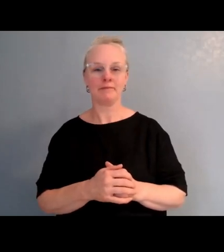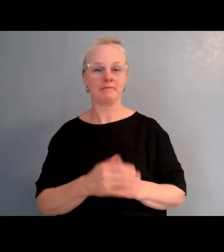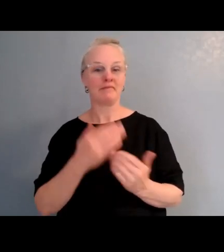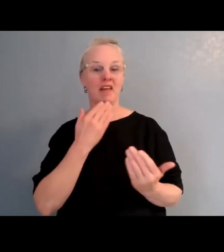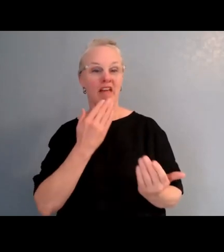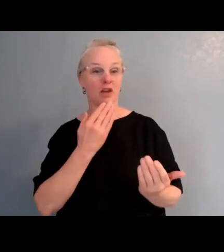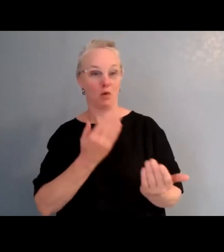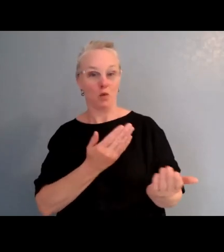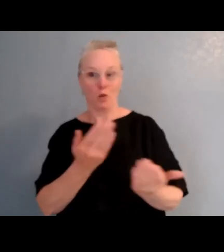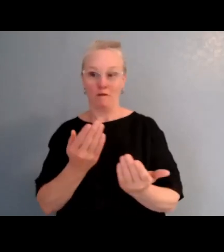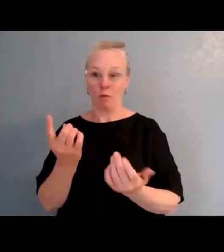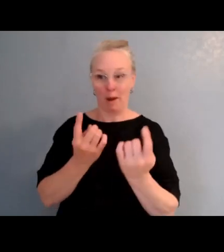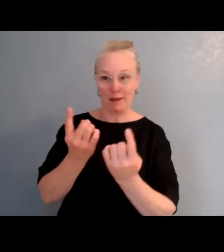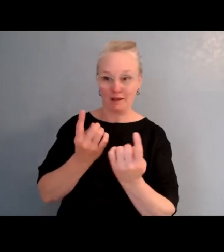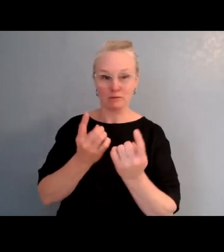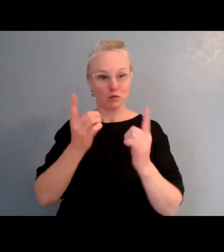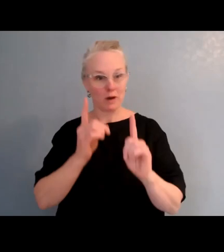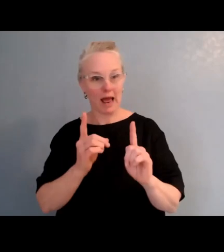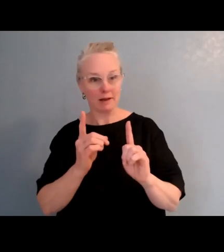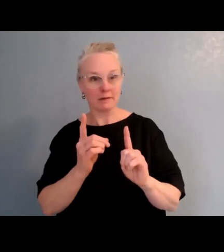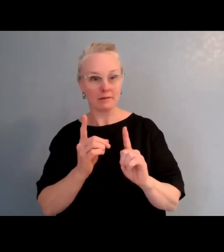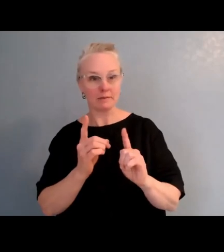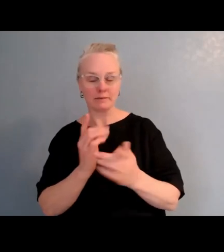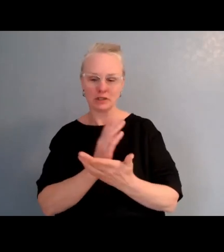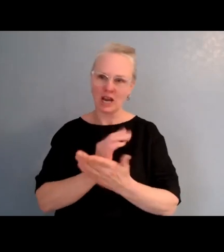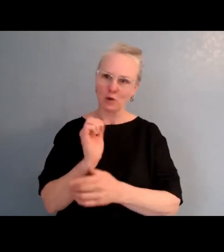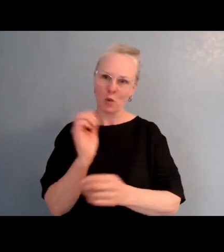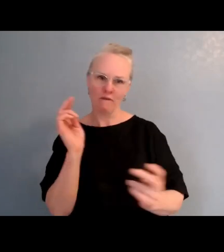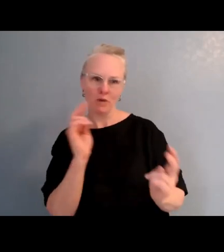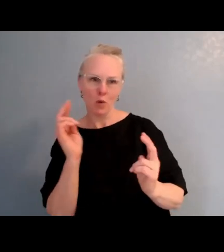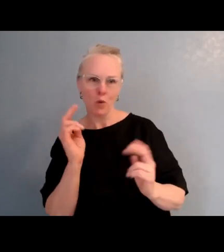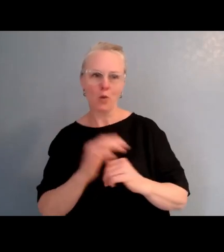for sharing your own perspectives in the breakouts.